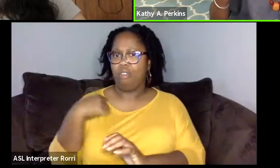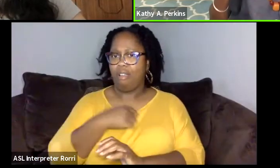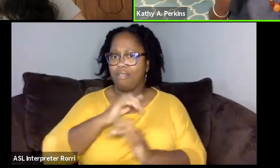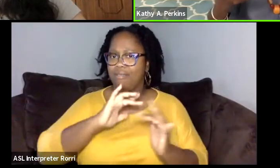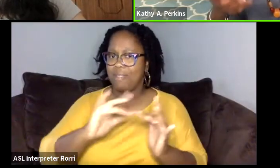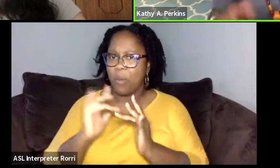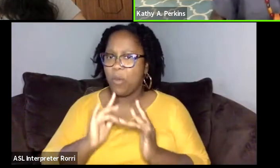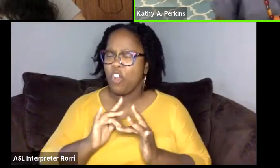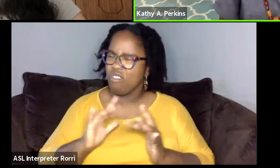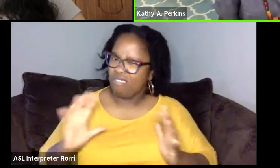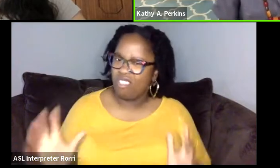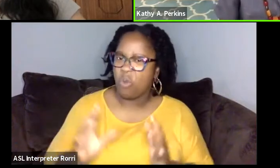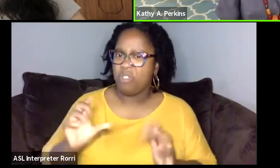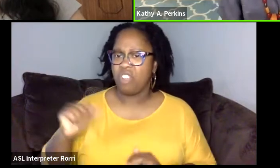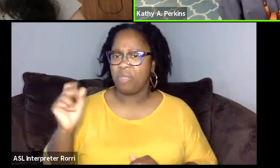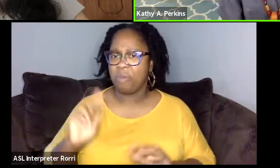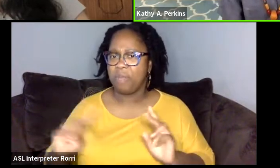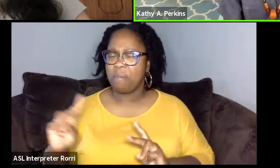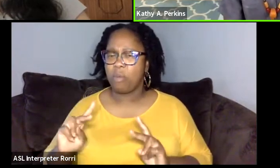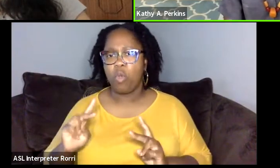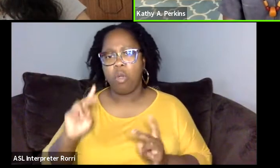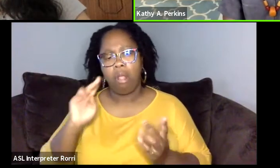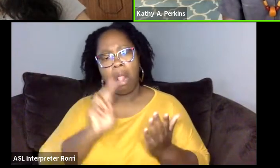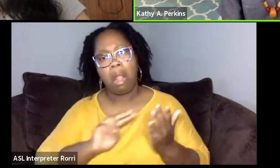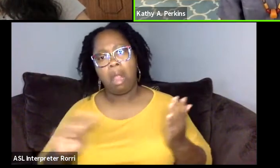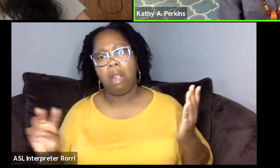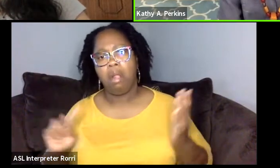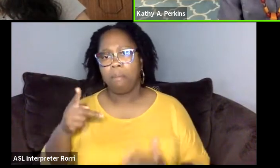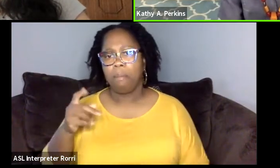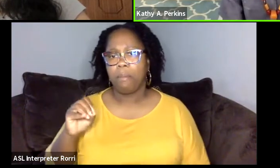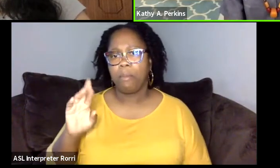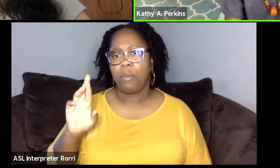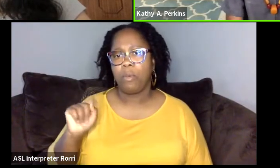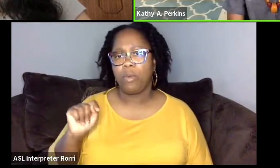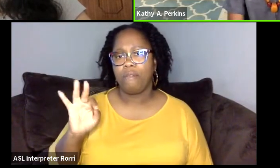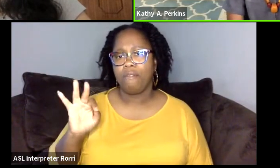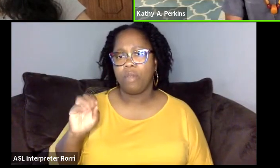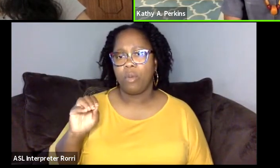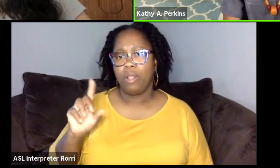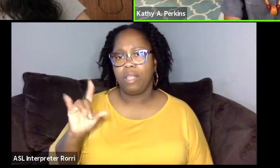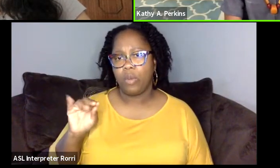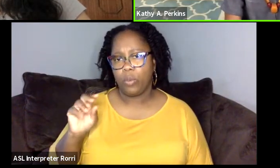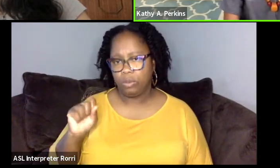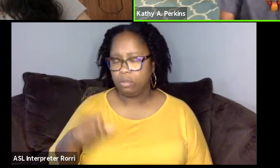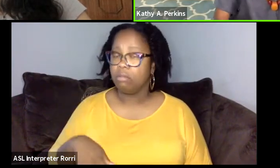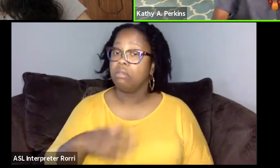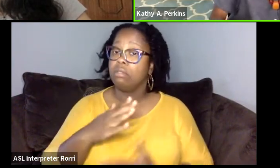we all look at portfolios. Now there are a couple of students who are just finishing up their MFAs